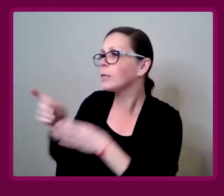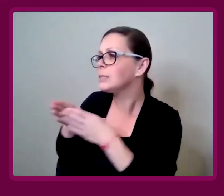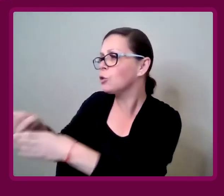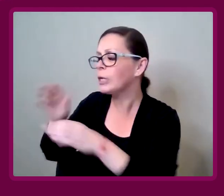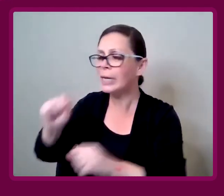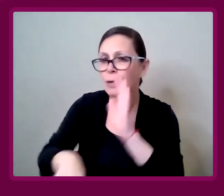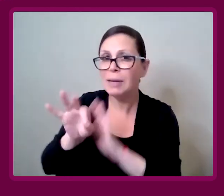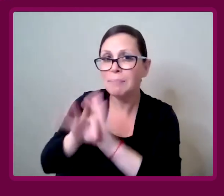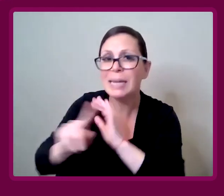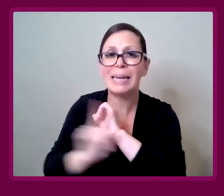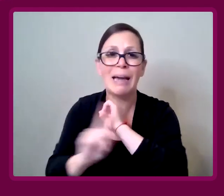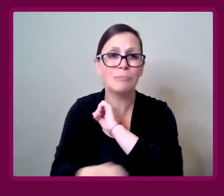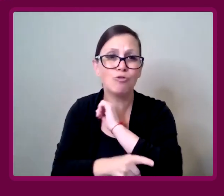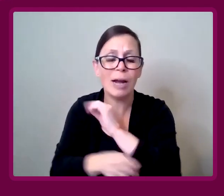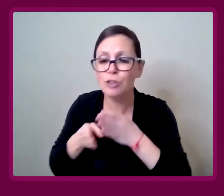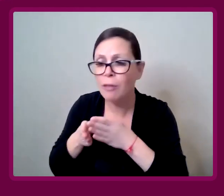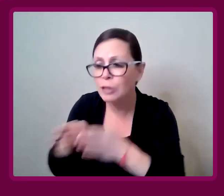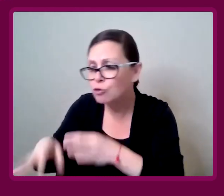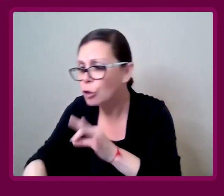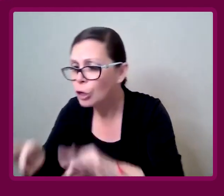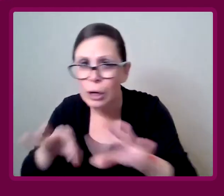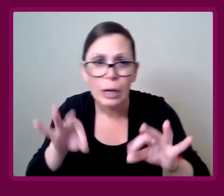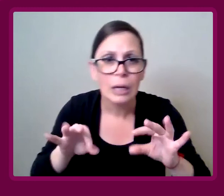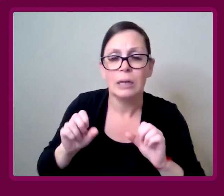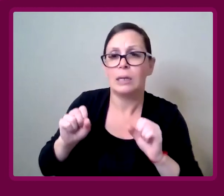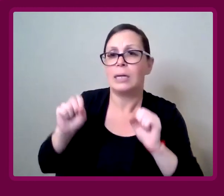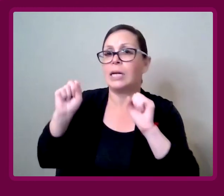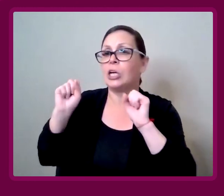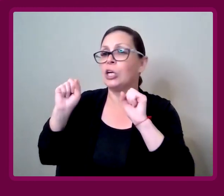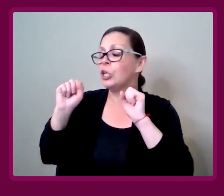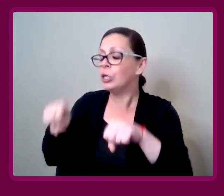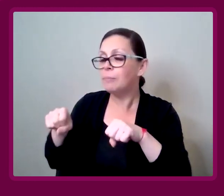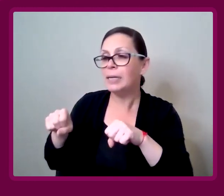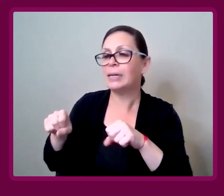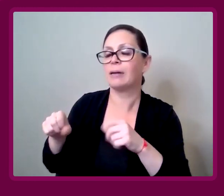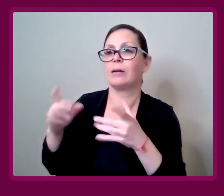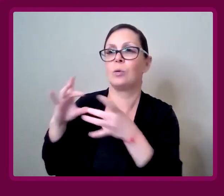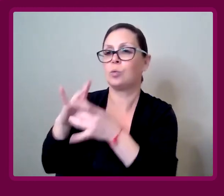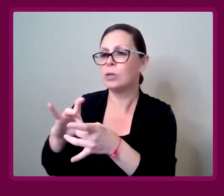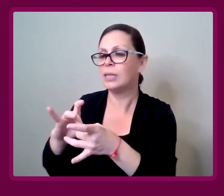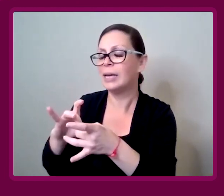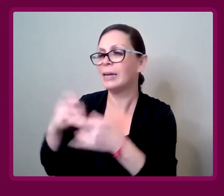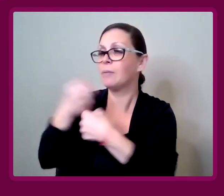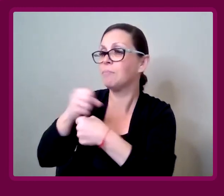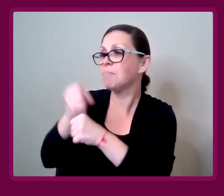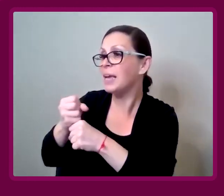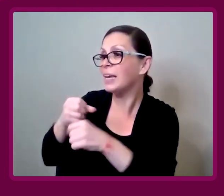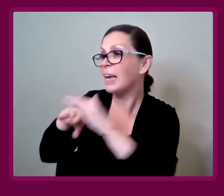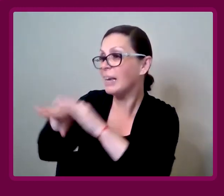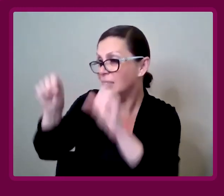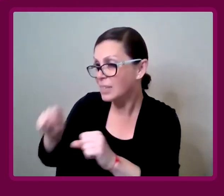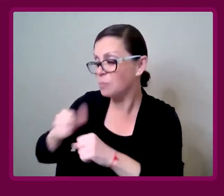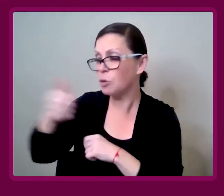It could be picking up litter. It could be around sustainability. It could be around making accessible transport.